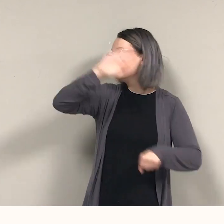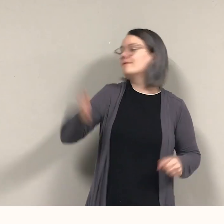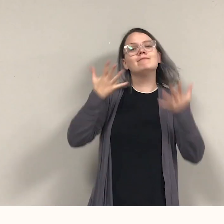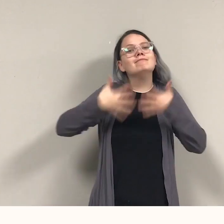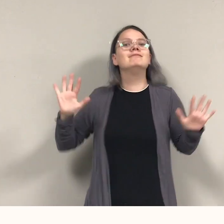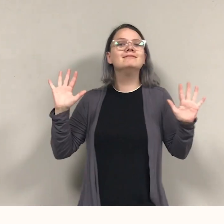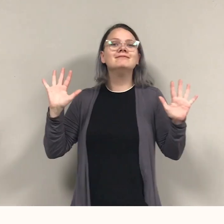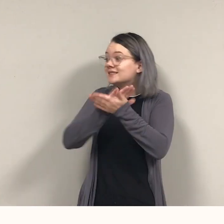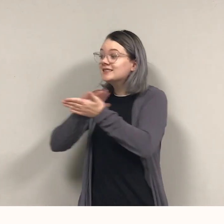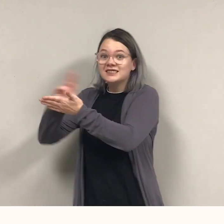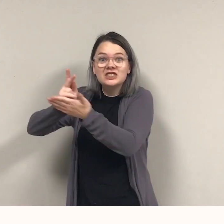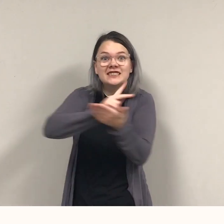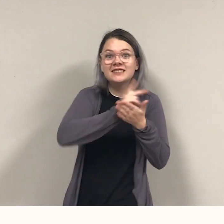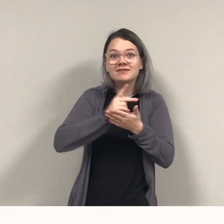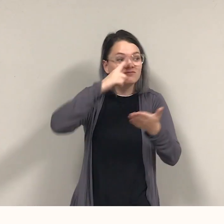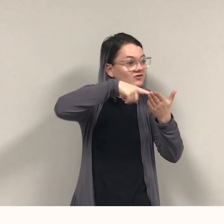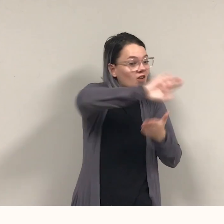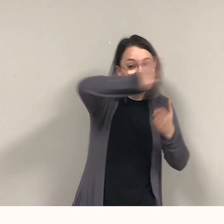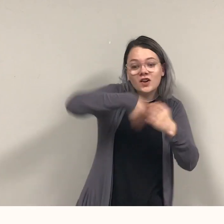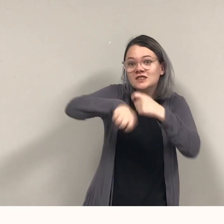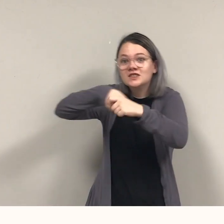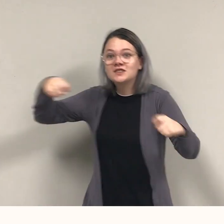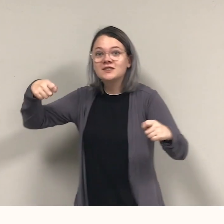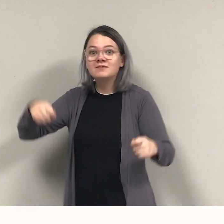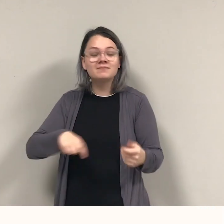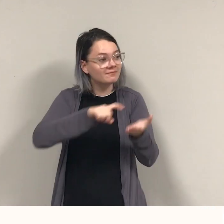Check the knots, Paint the mast before it rots!